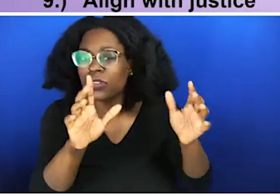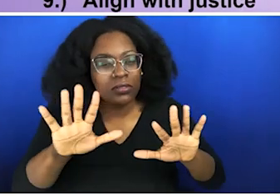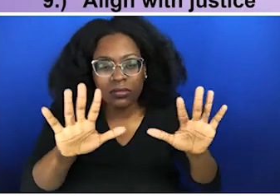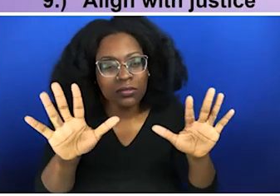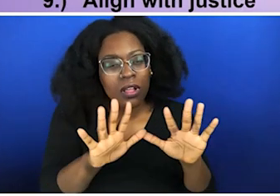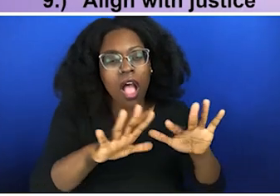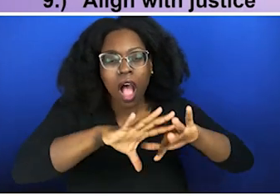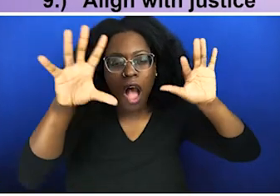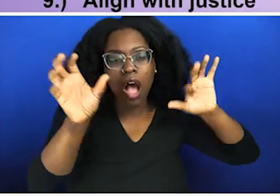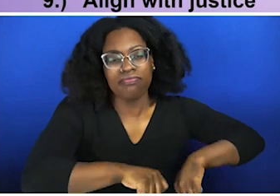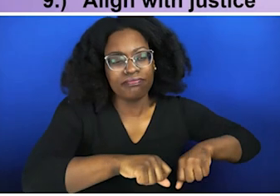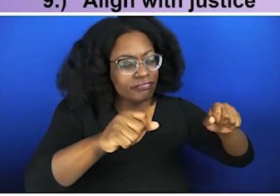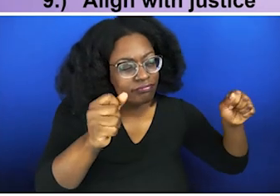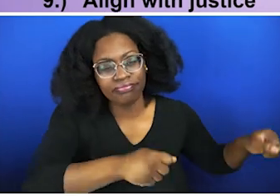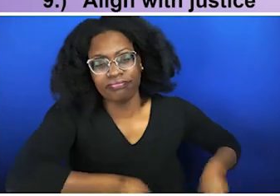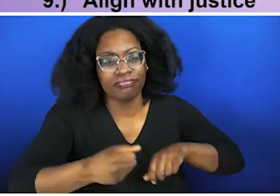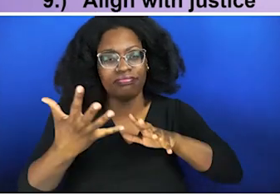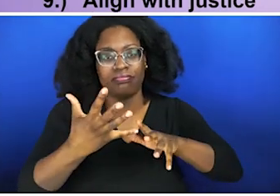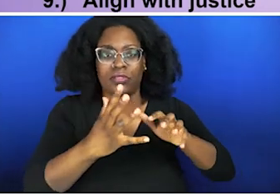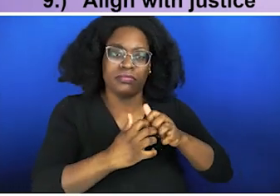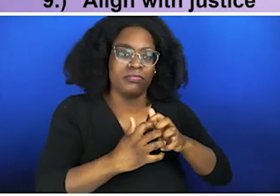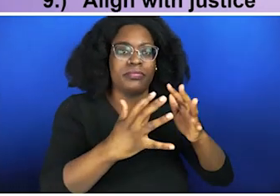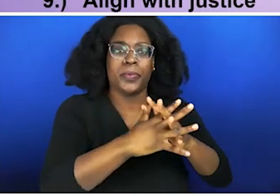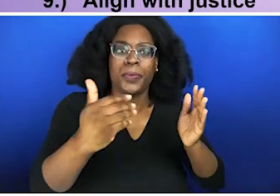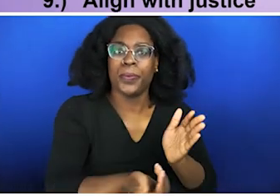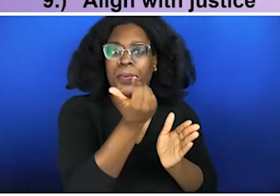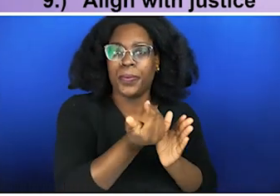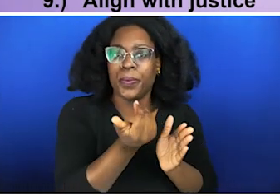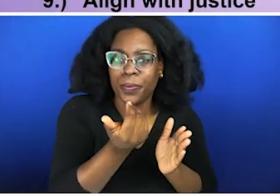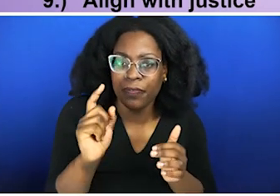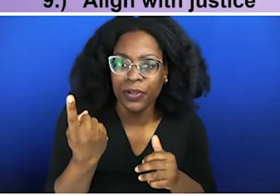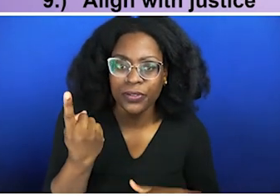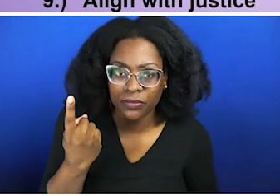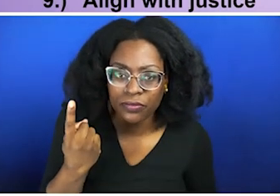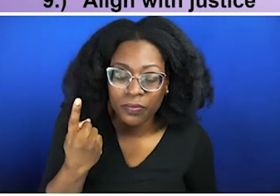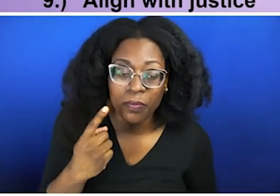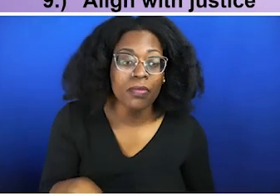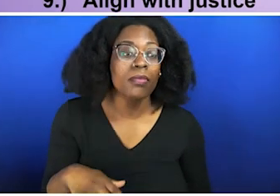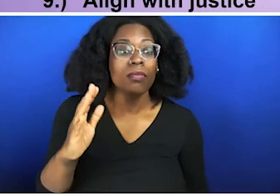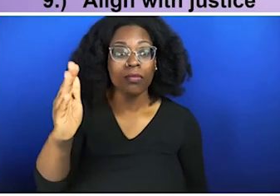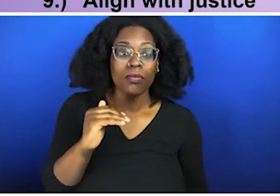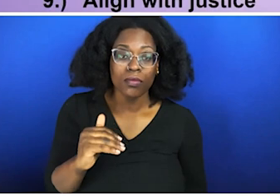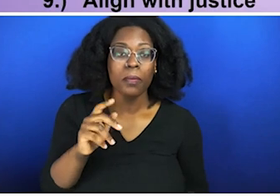Two: anti-racism is a constant process. For those of us who do diversity and inclusion